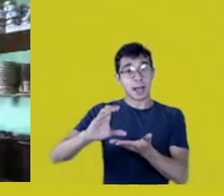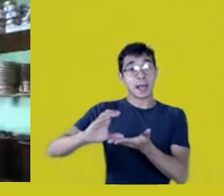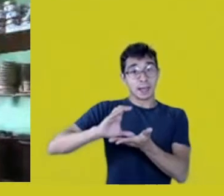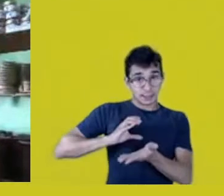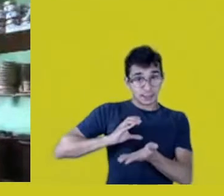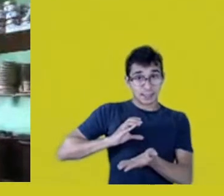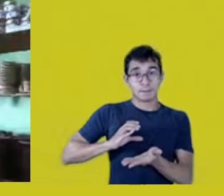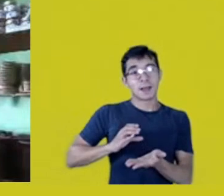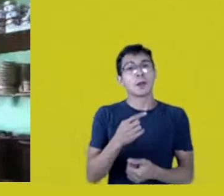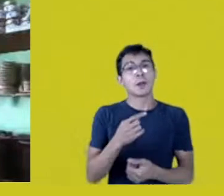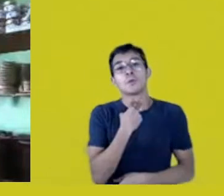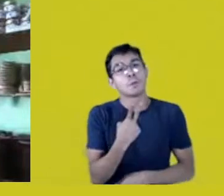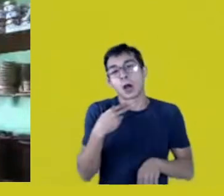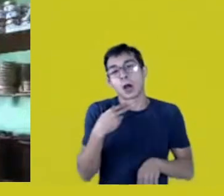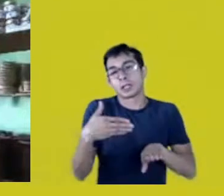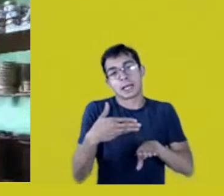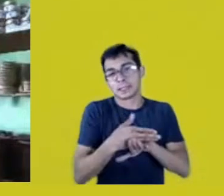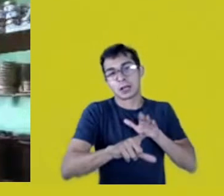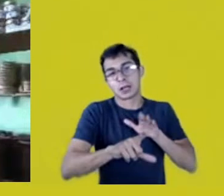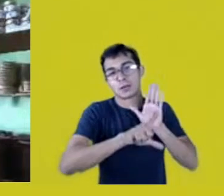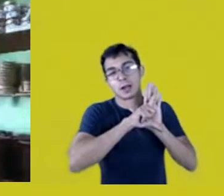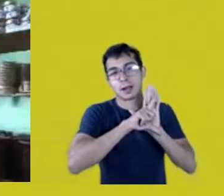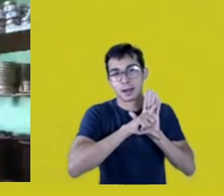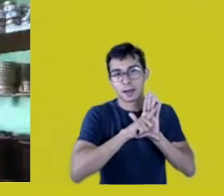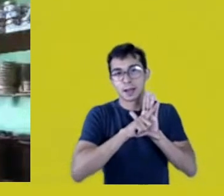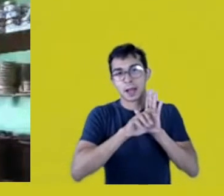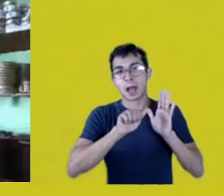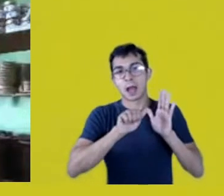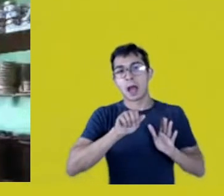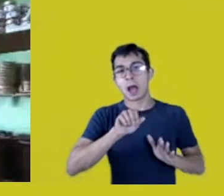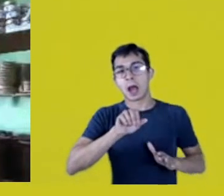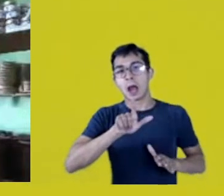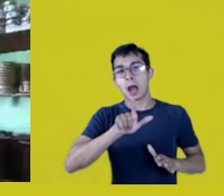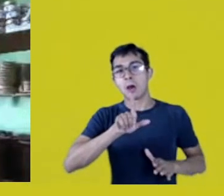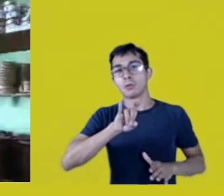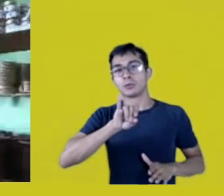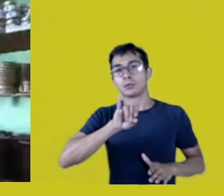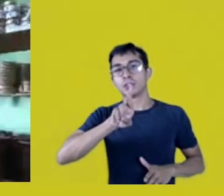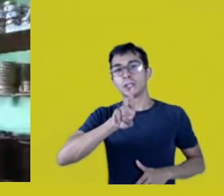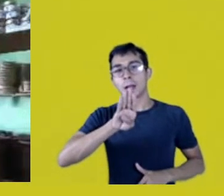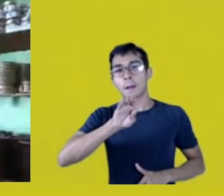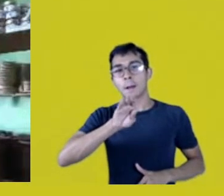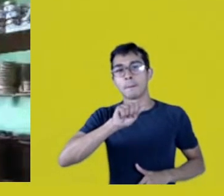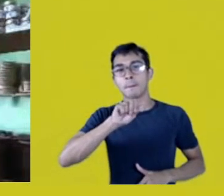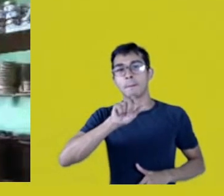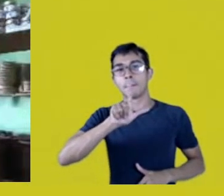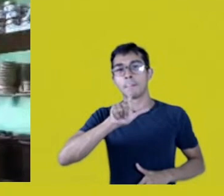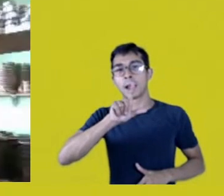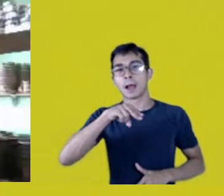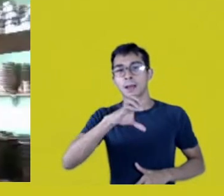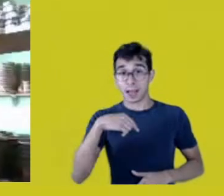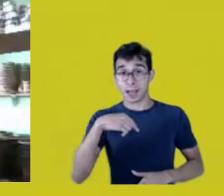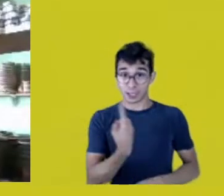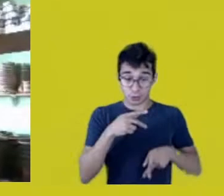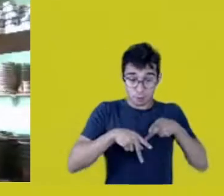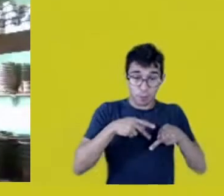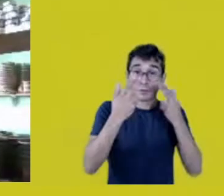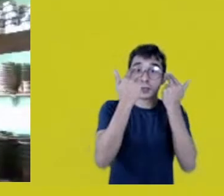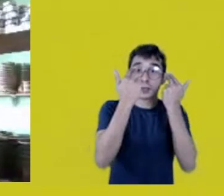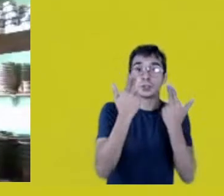The Native peoples aren’t being given access to the Aldir Blanc Act. Because we shouldn’t be forced to create companies.